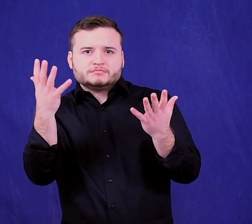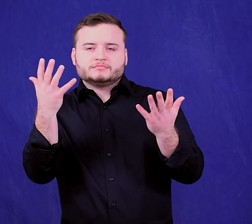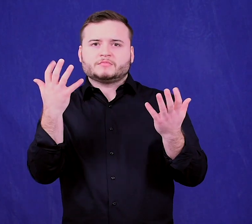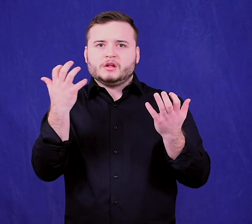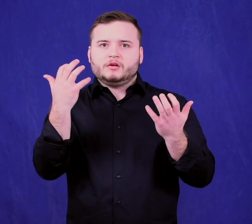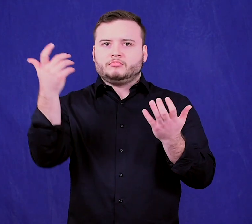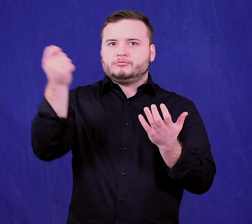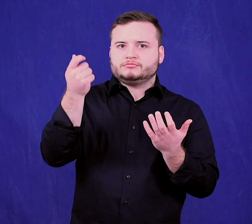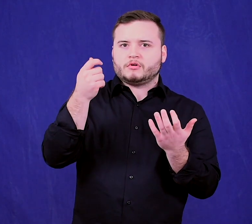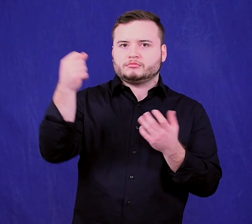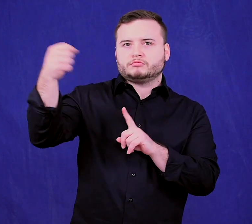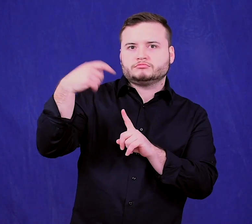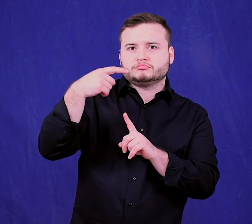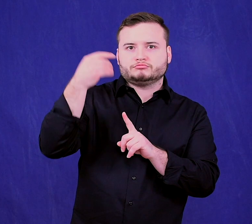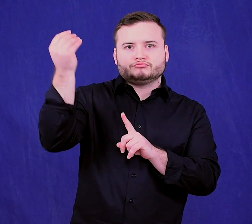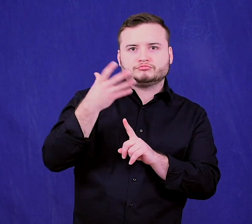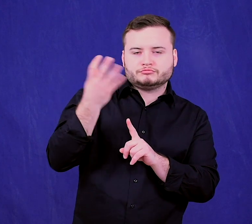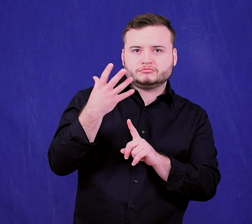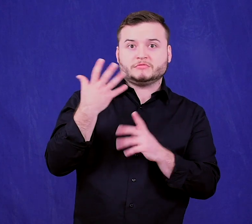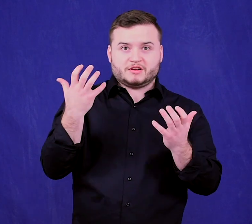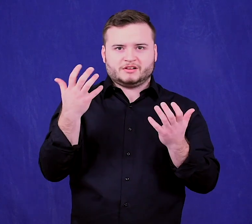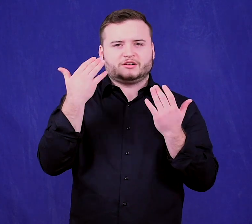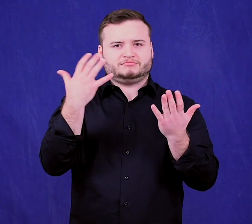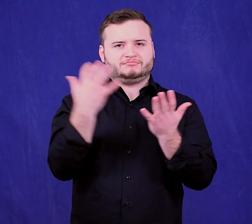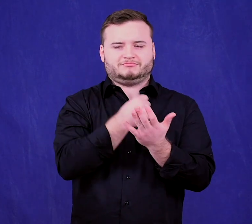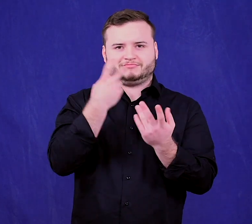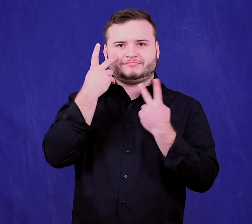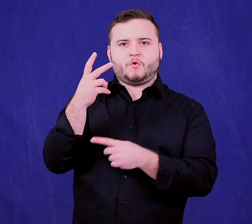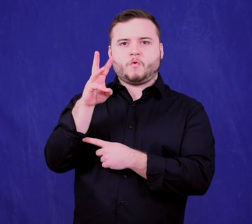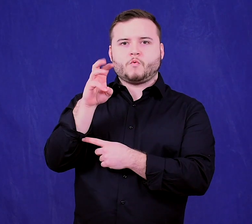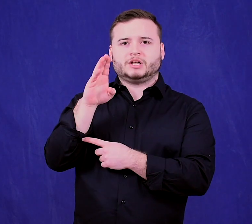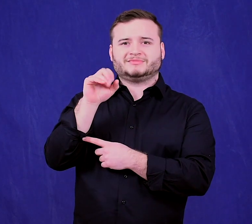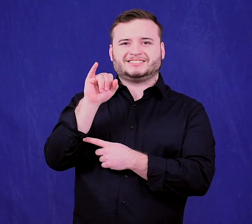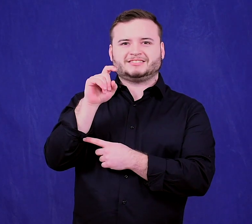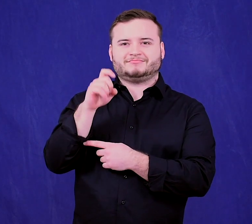to sign up for alerts, visit our website.